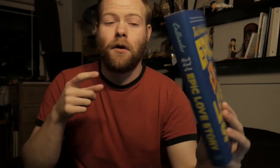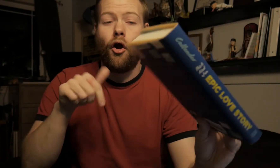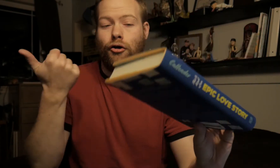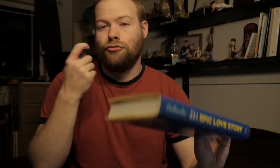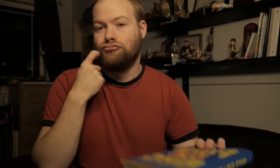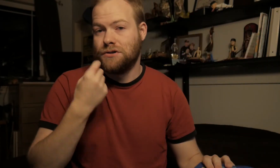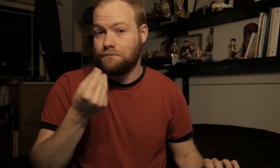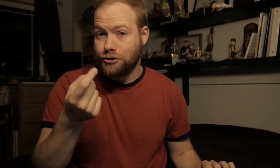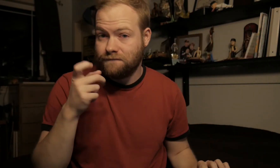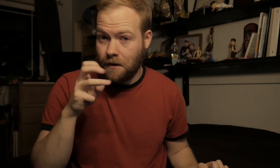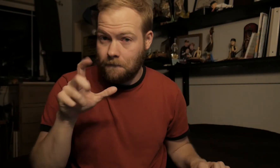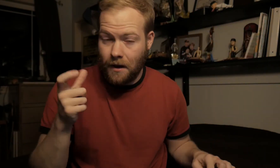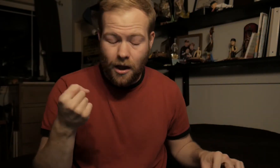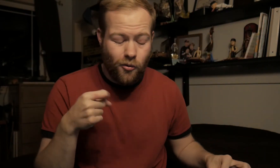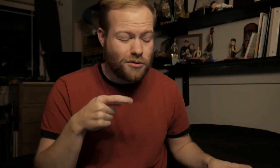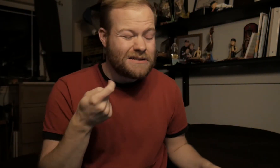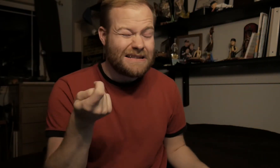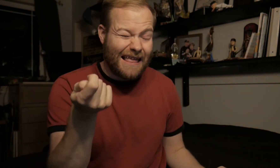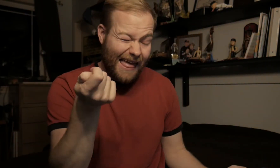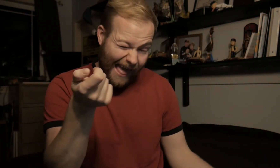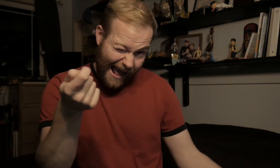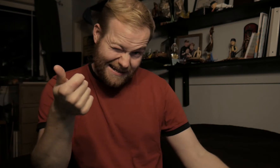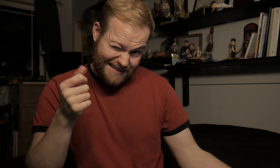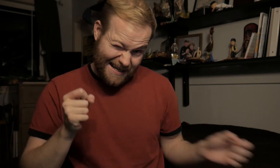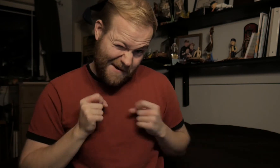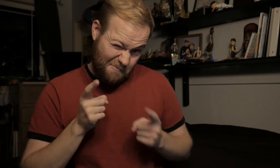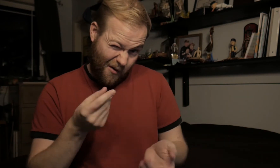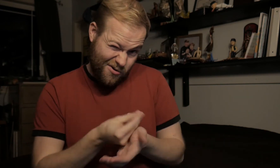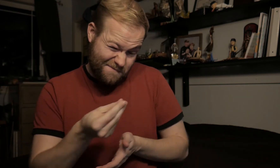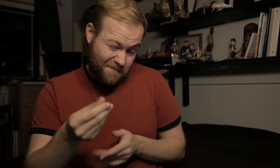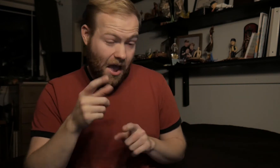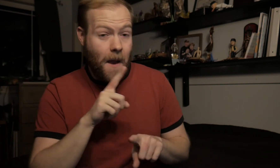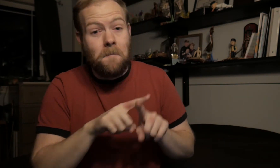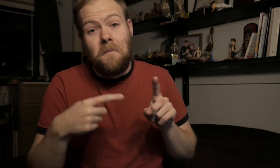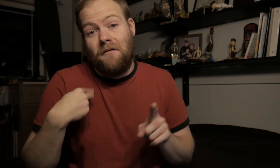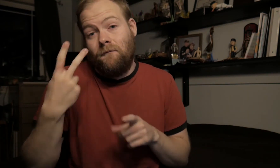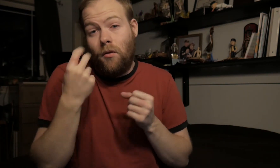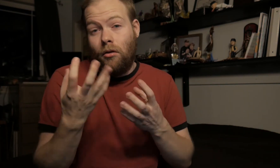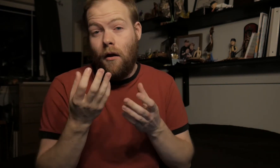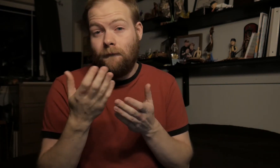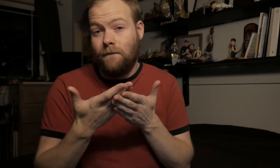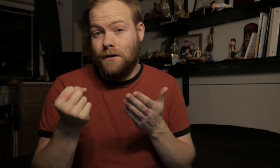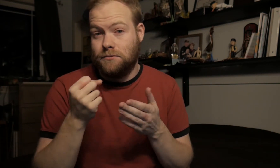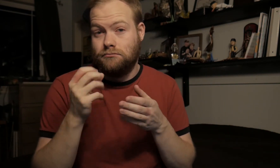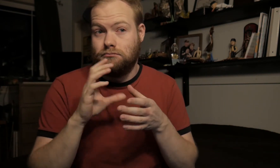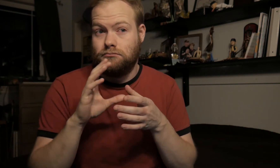Another recent purchase from Powell’s, sliiiiightly an impulse buy but I’ve seen a lot of things,